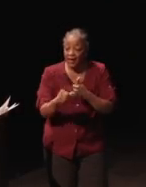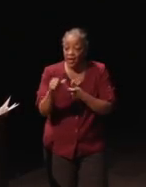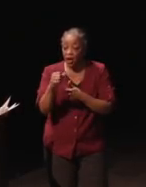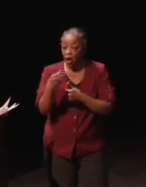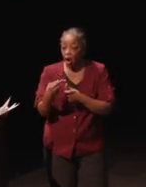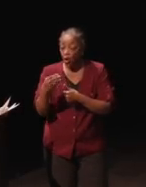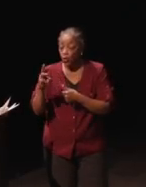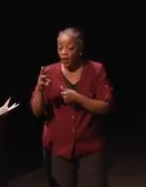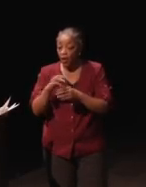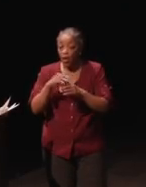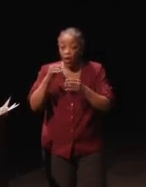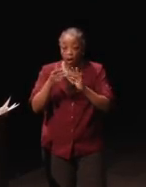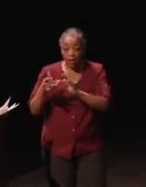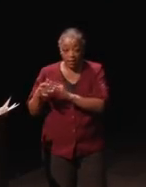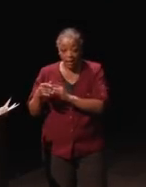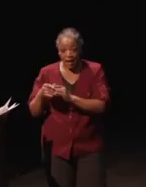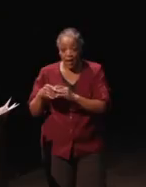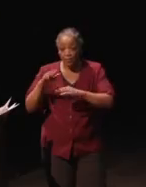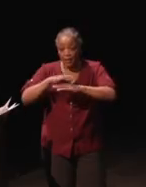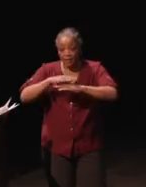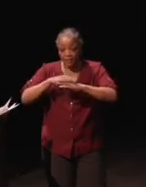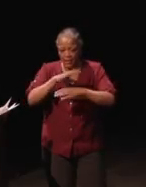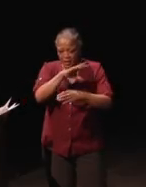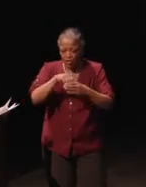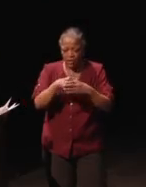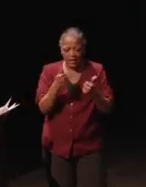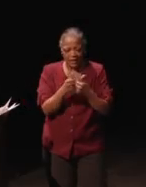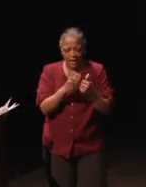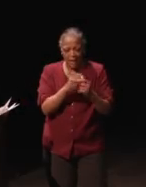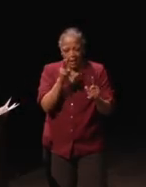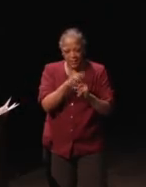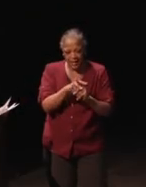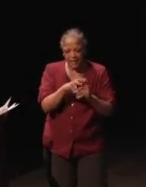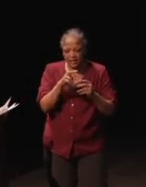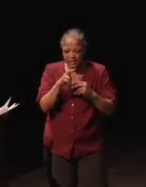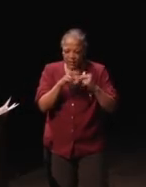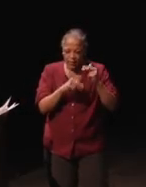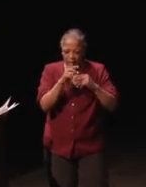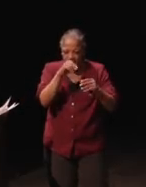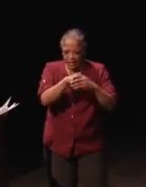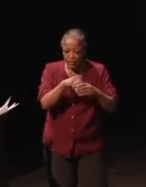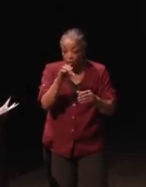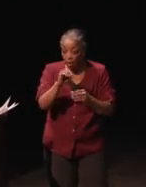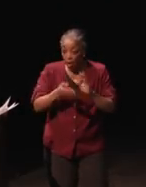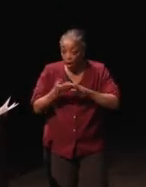online platform including game applications that are built into operating system software",